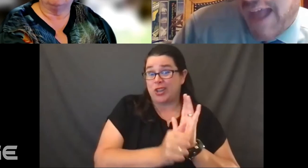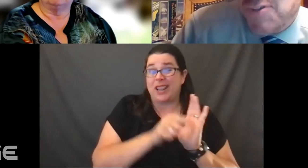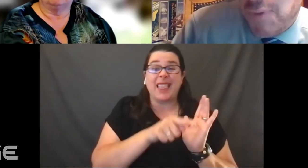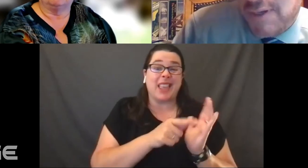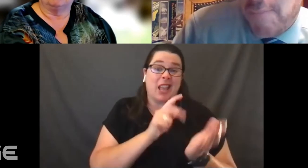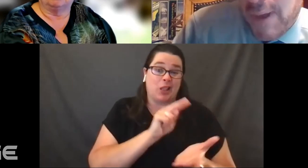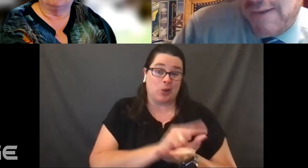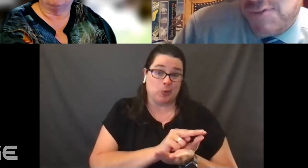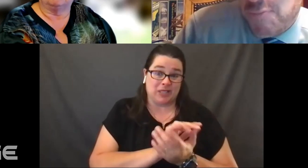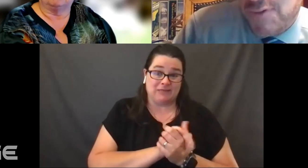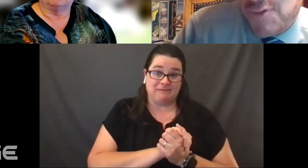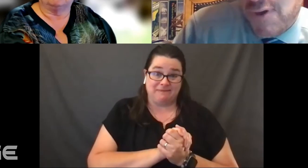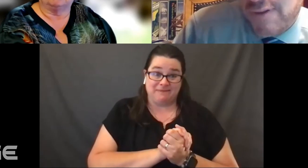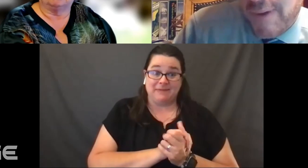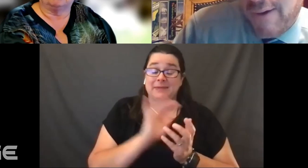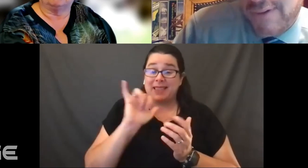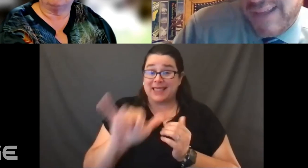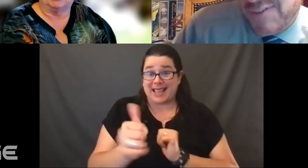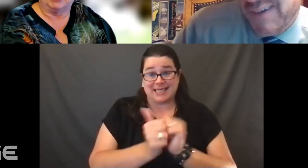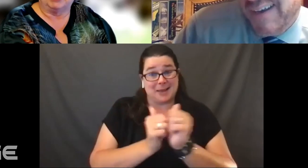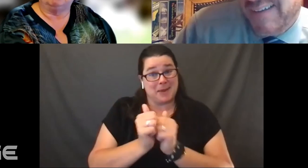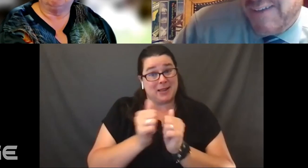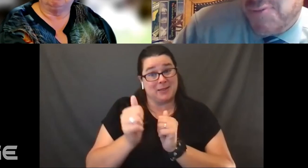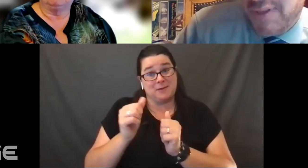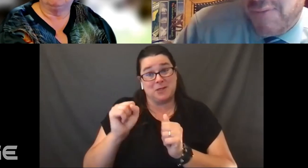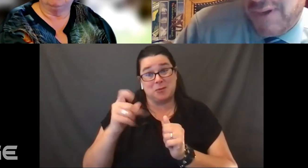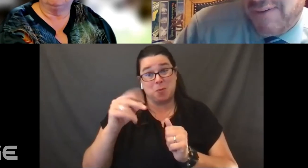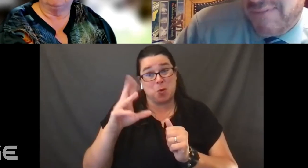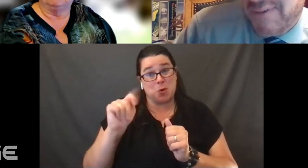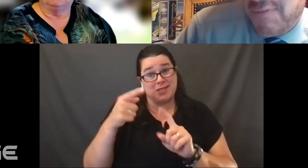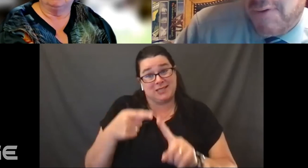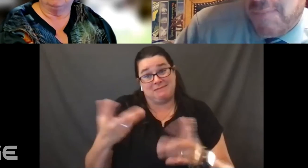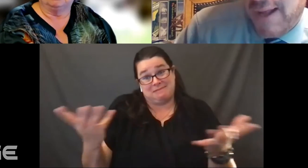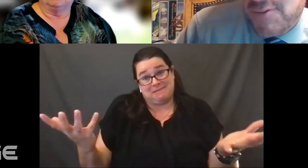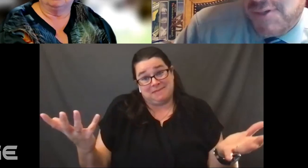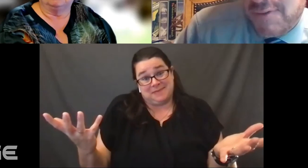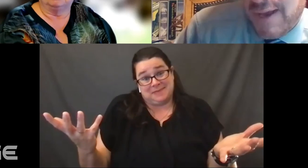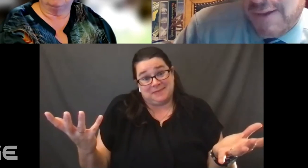And that's what competitive sports is all about. And that really what sort of undermines these,